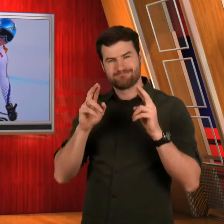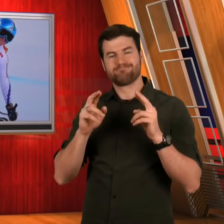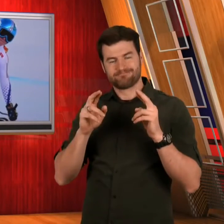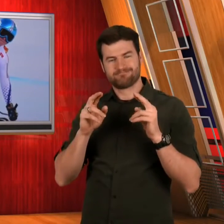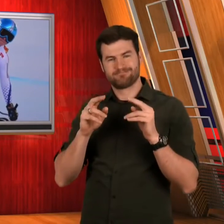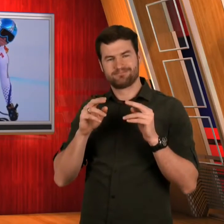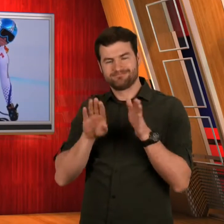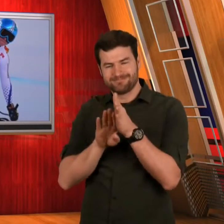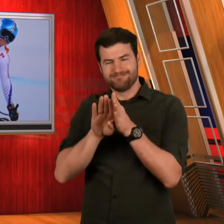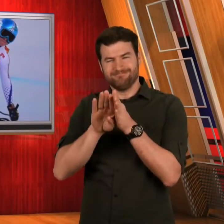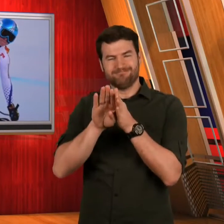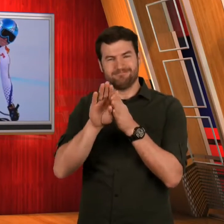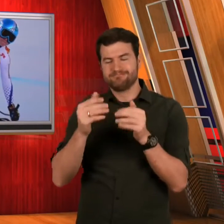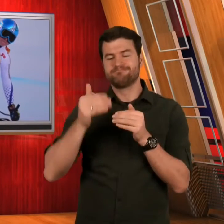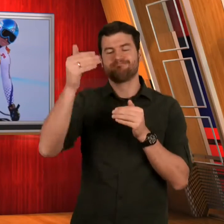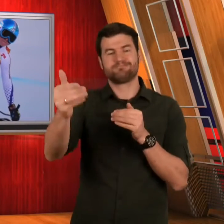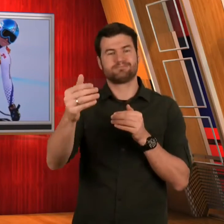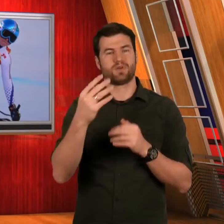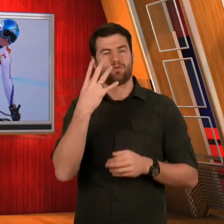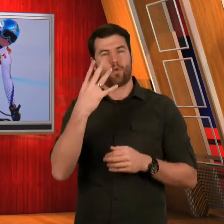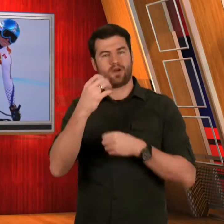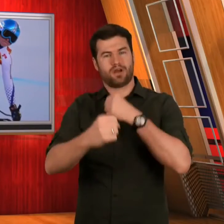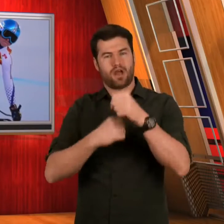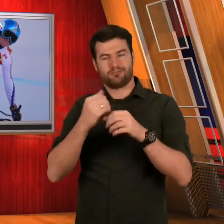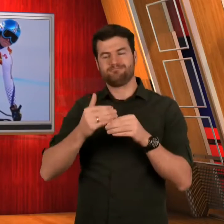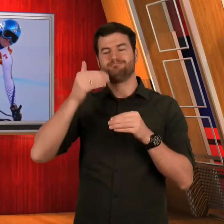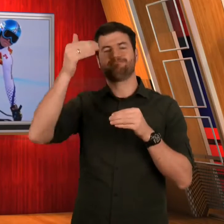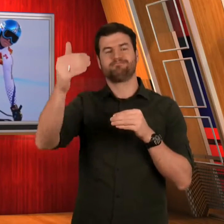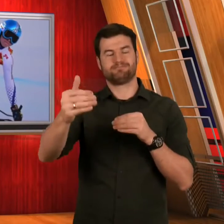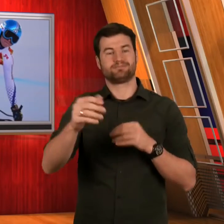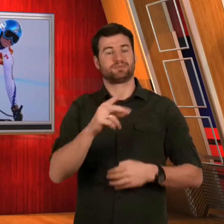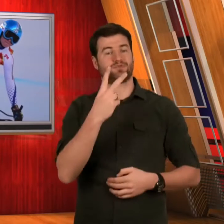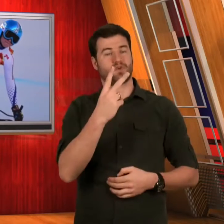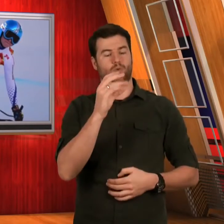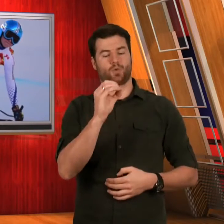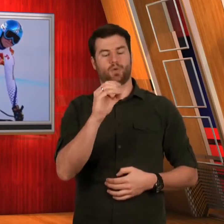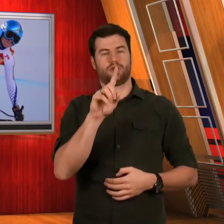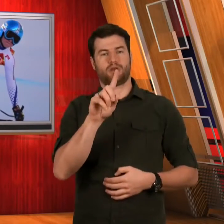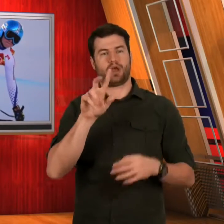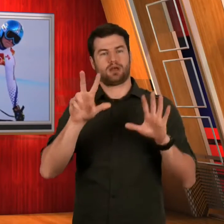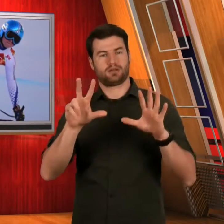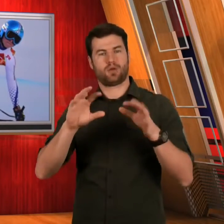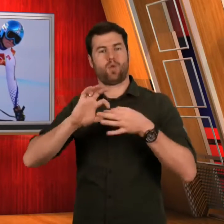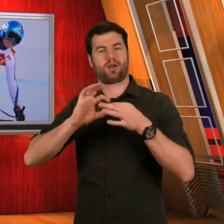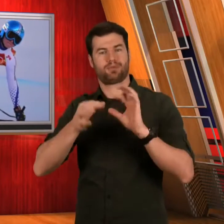and hopes to do better at the 2018